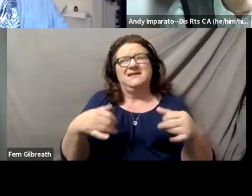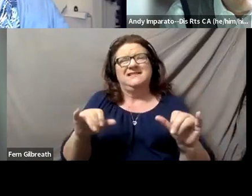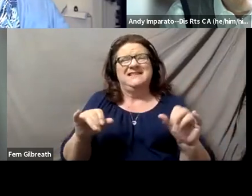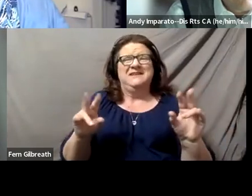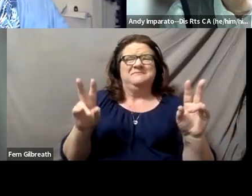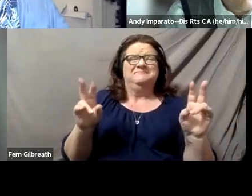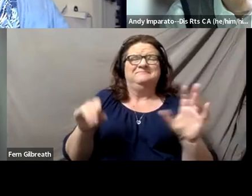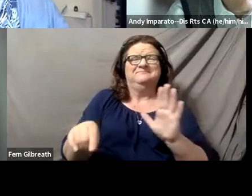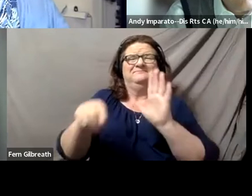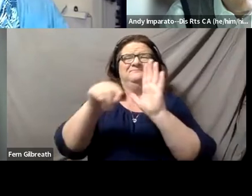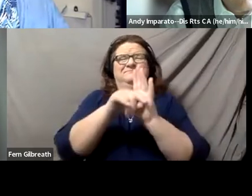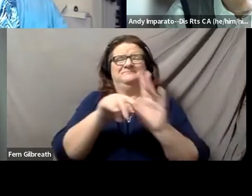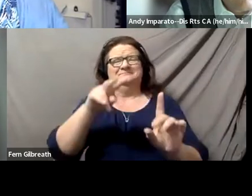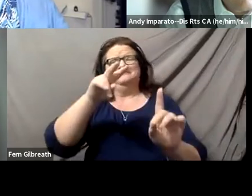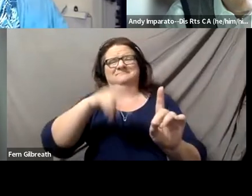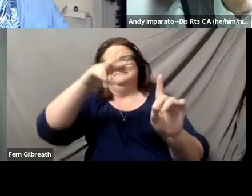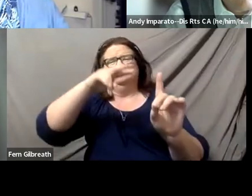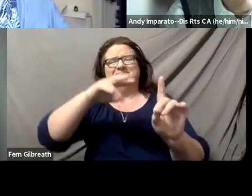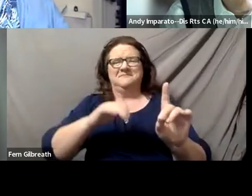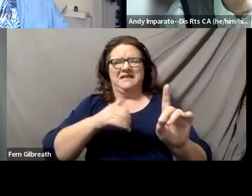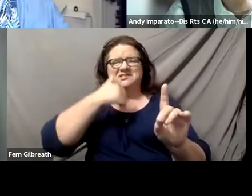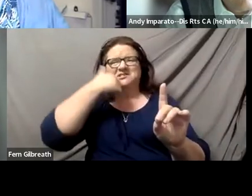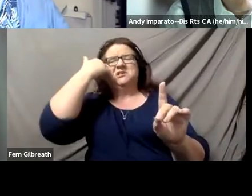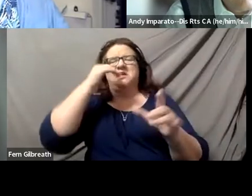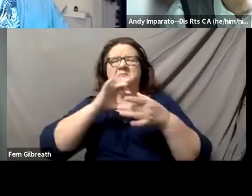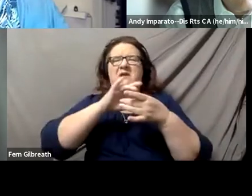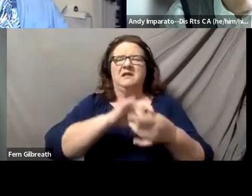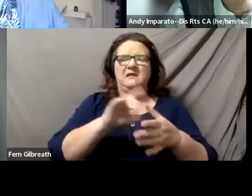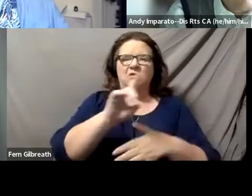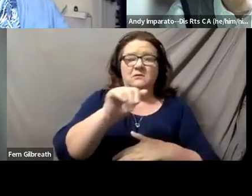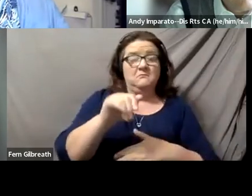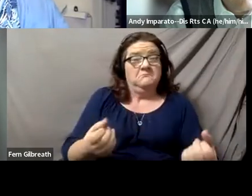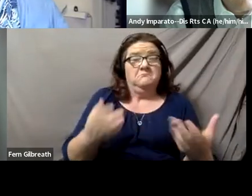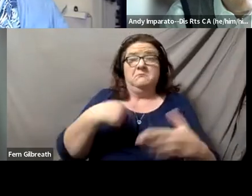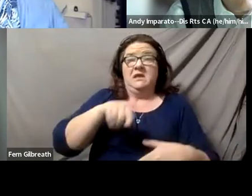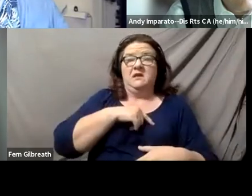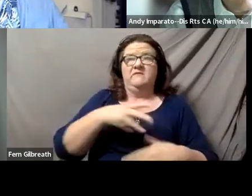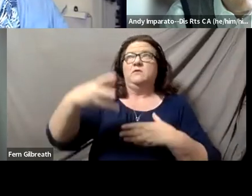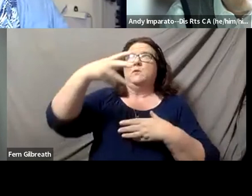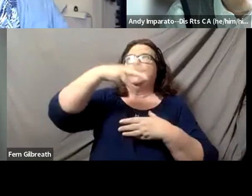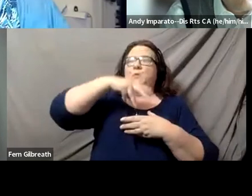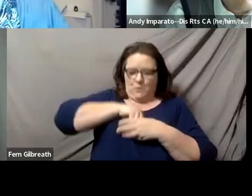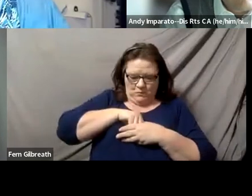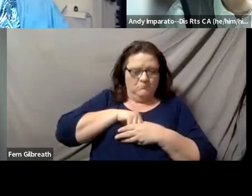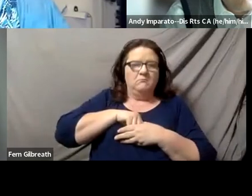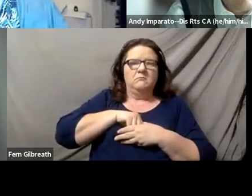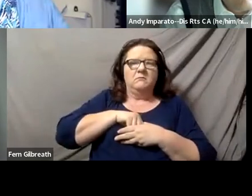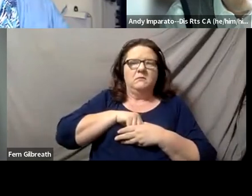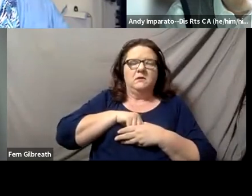and shame that many of us don't even realize we deeply internalize maybe from the way that we've been raised,